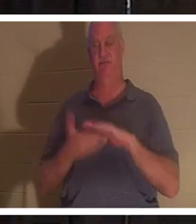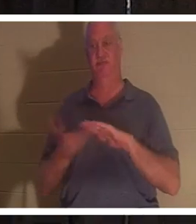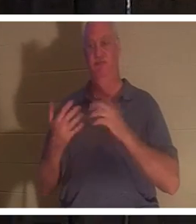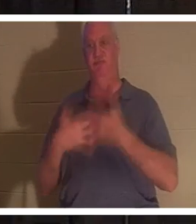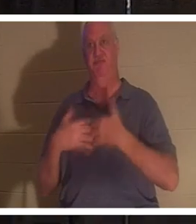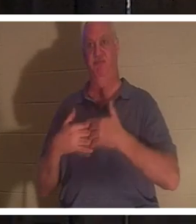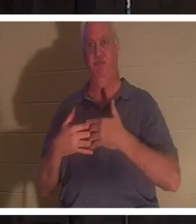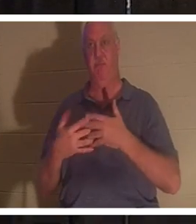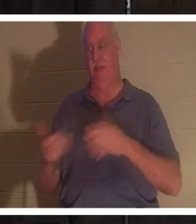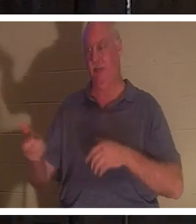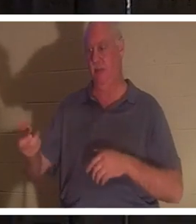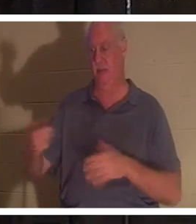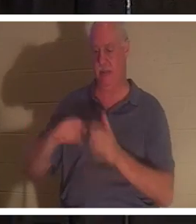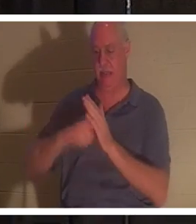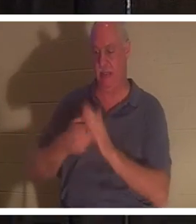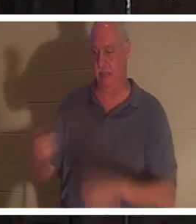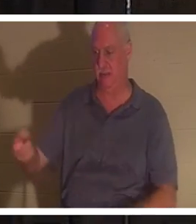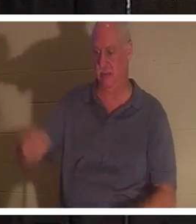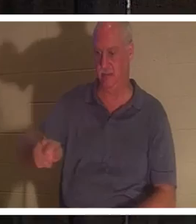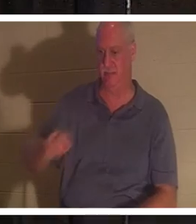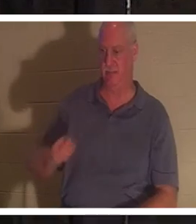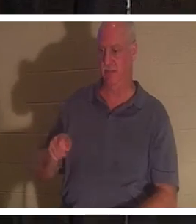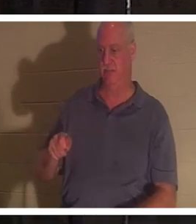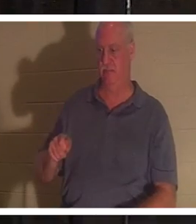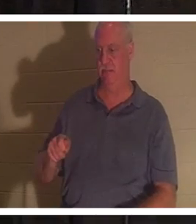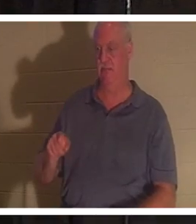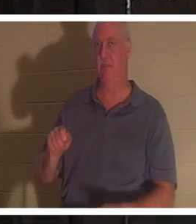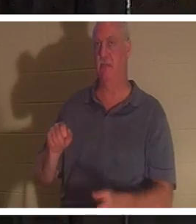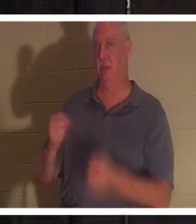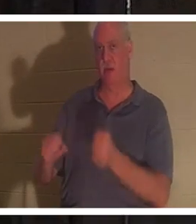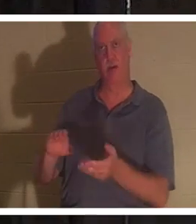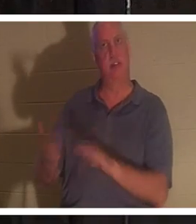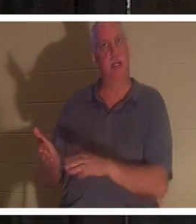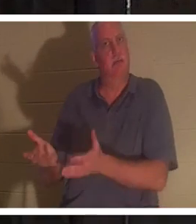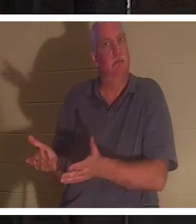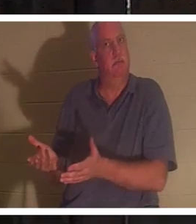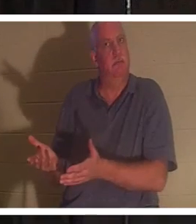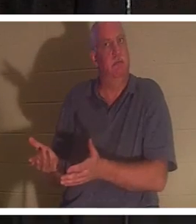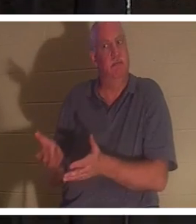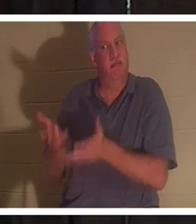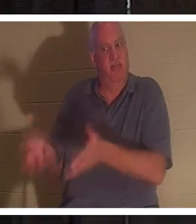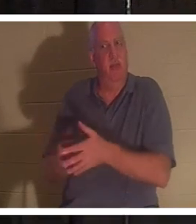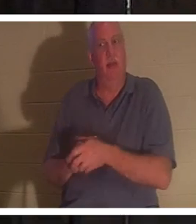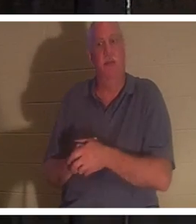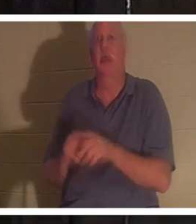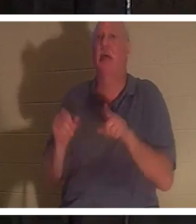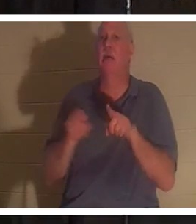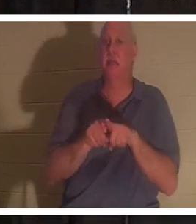keys out, and I step out of that car is dead as a doornail. It is exactly the same, at the end of